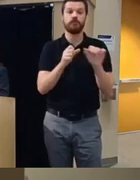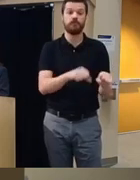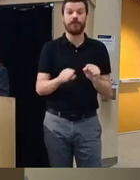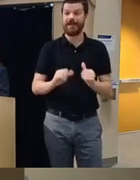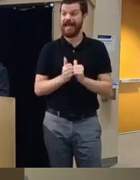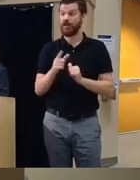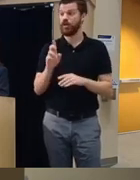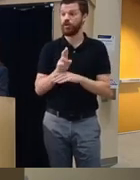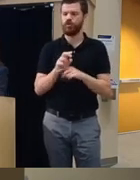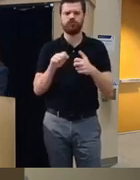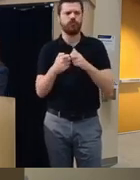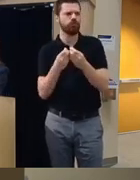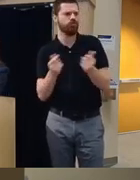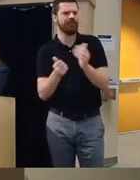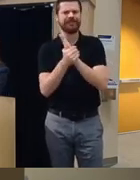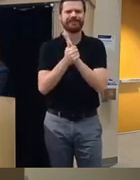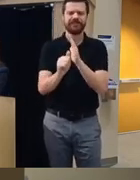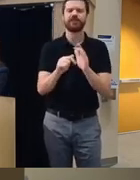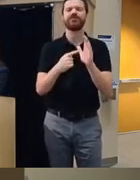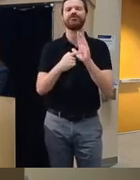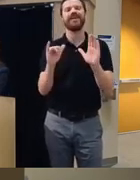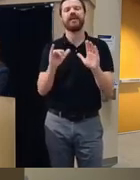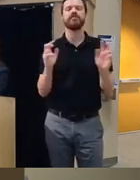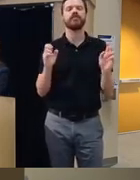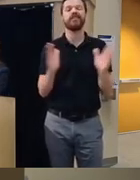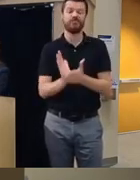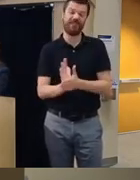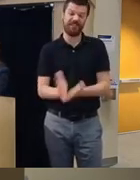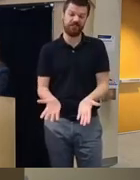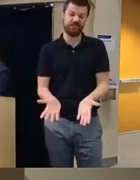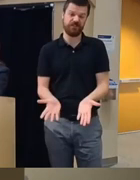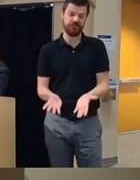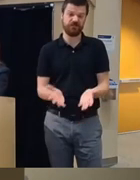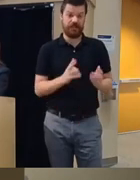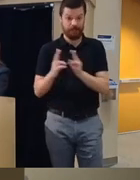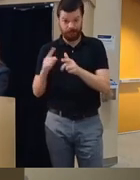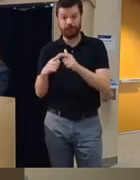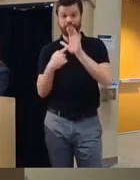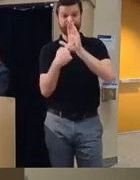can use problem solving skills by showing like movie little movie clips and then having the um